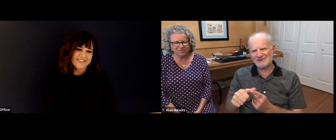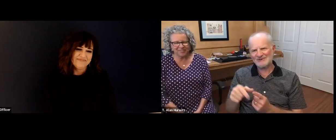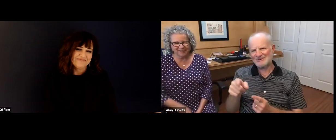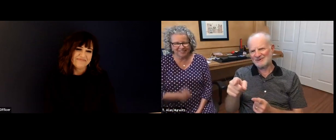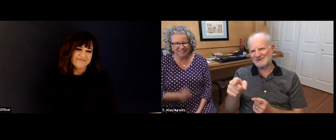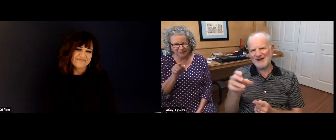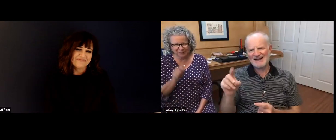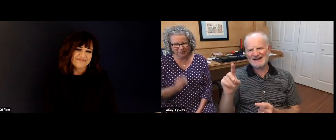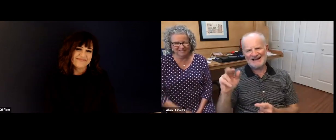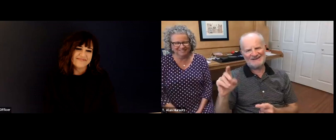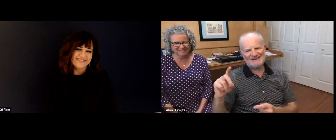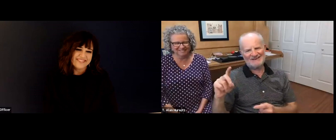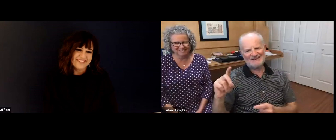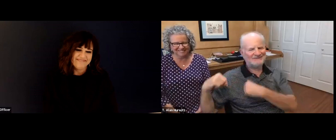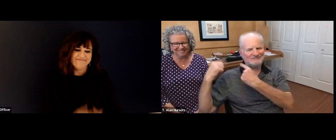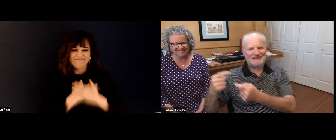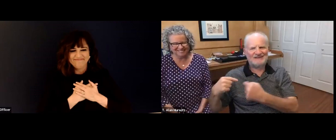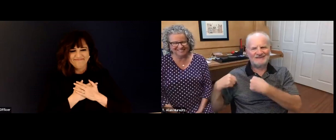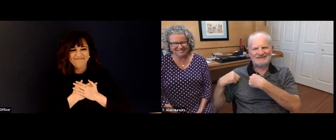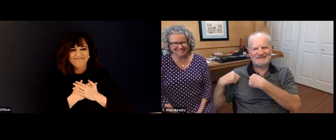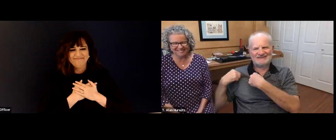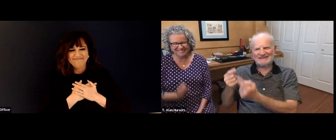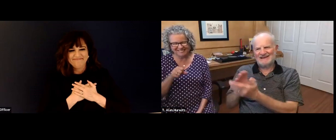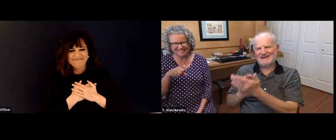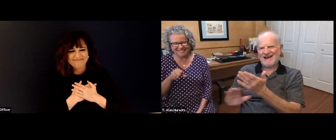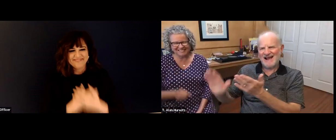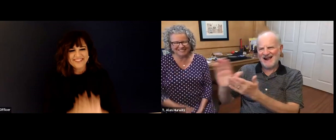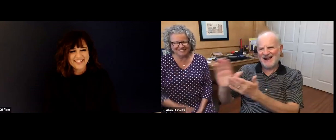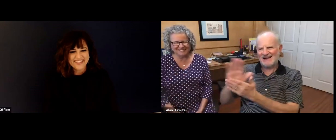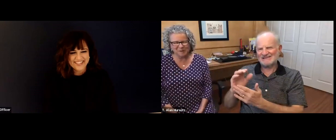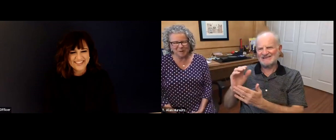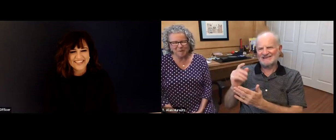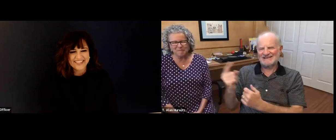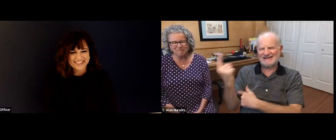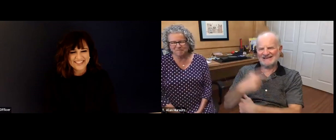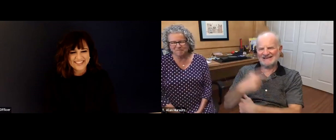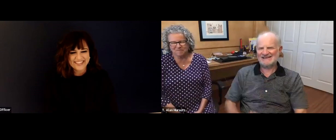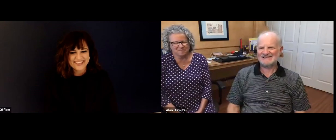Thank you. Thank you for being who you are. Angie, Vicki, and I